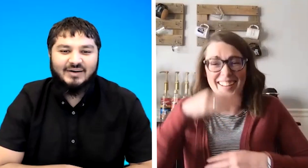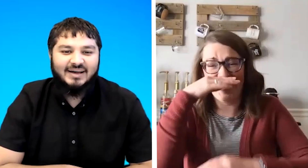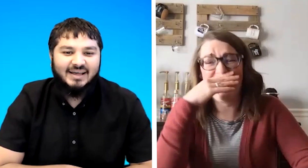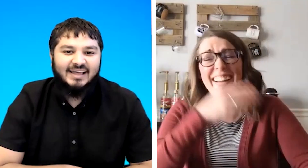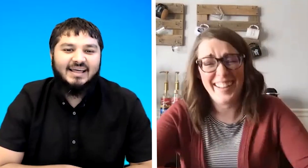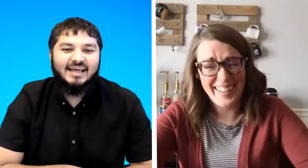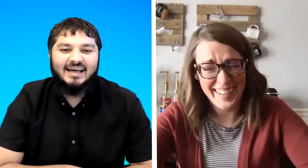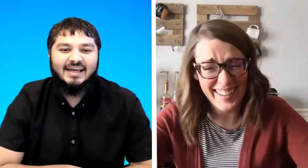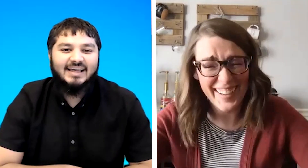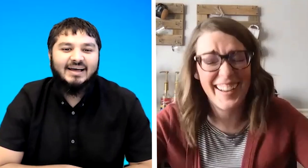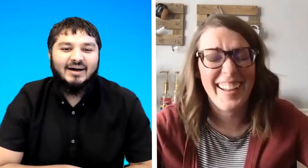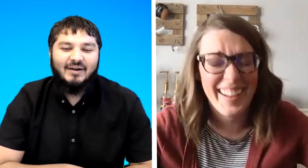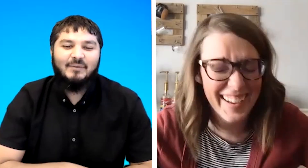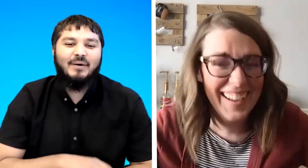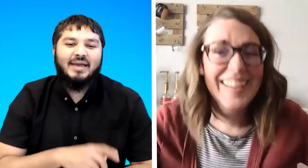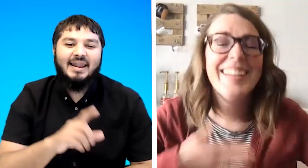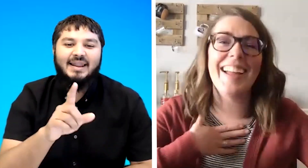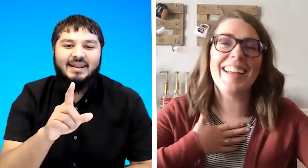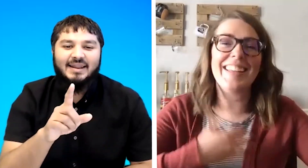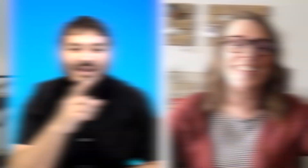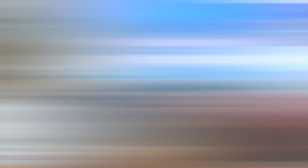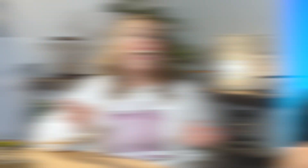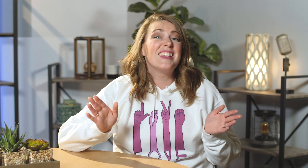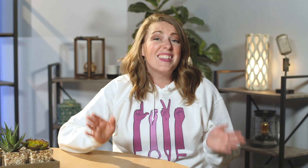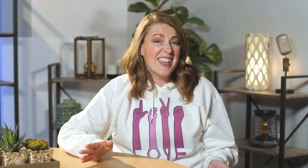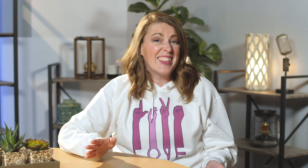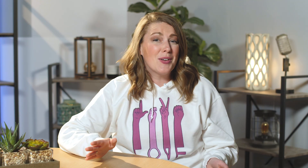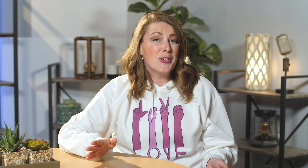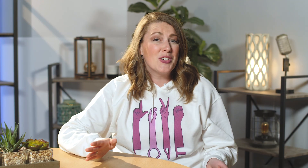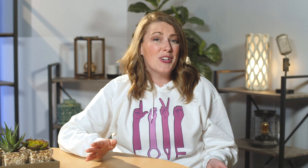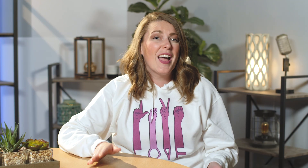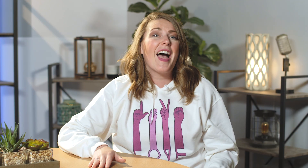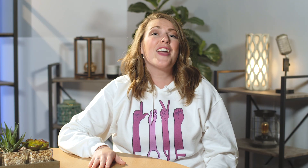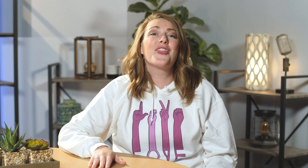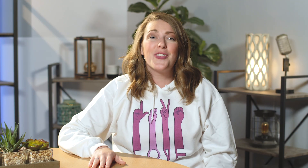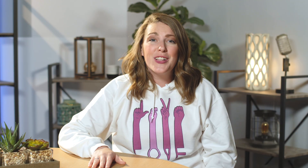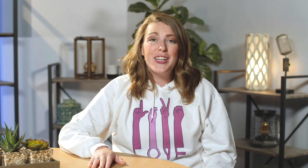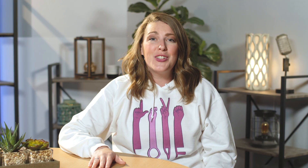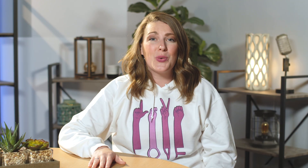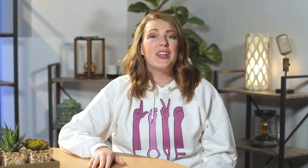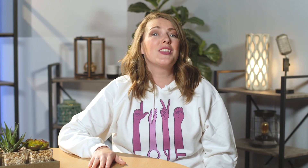signs and grammar in both of our sign languages as a sign language nerd i thoroughly enjoyed this